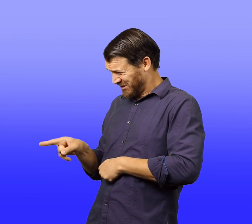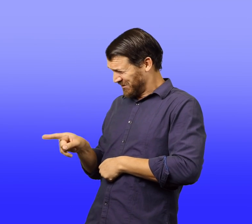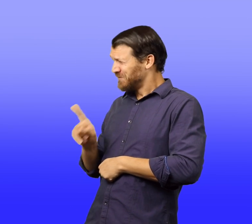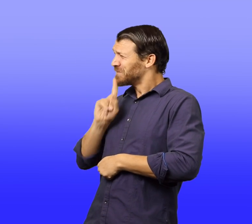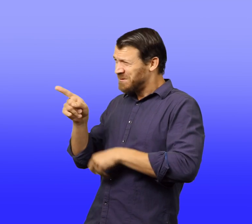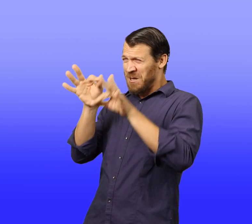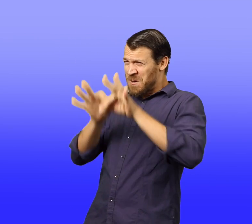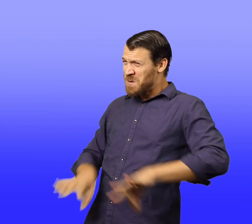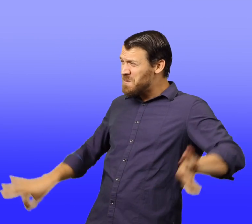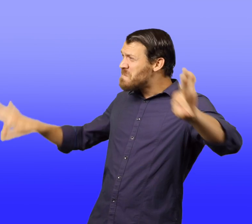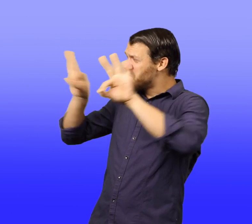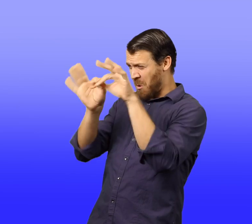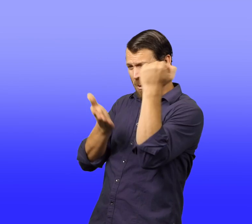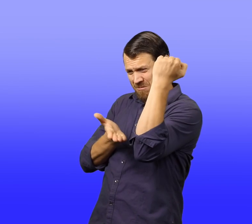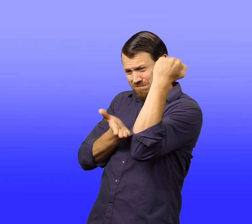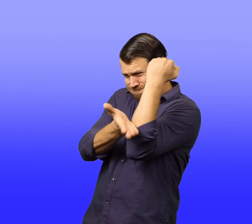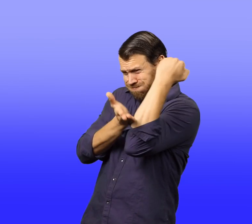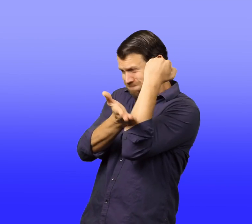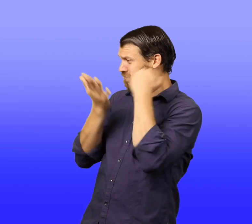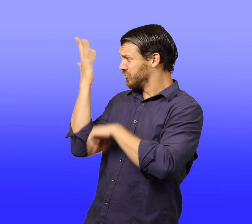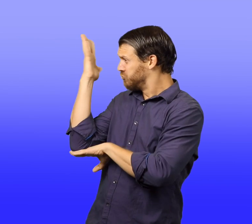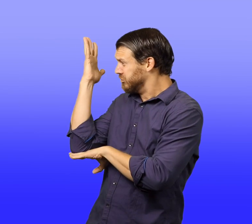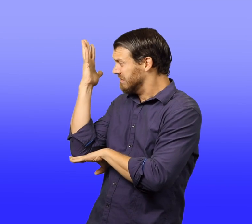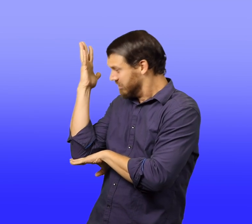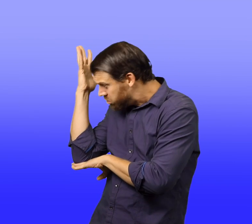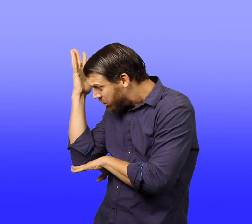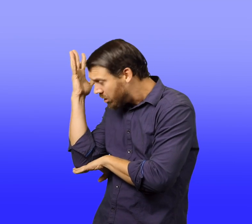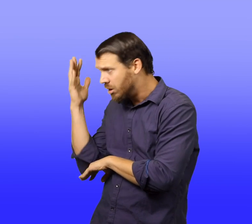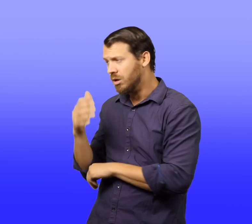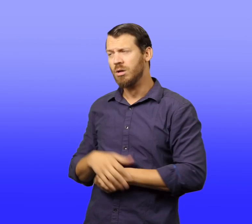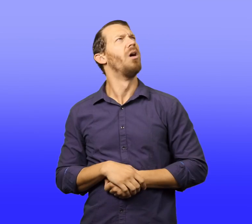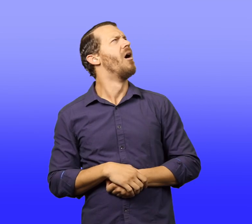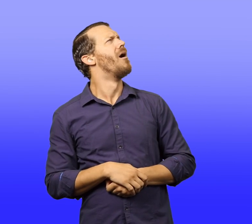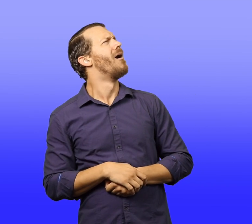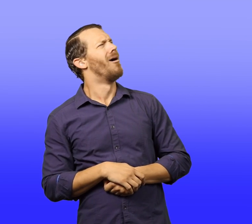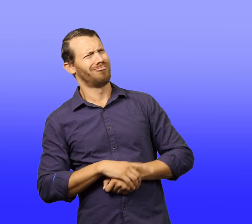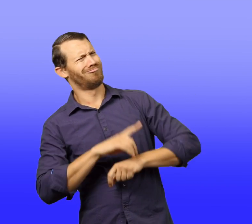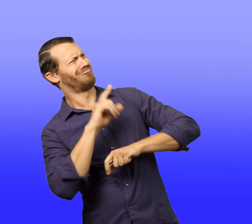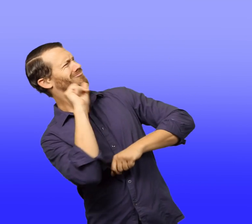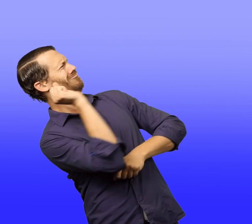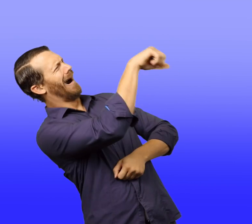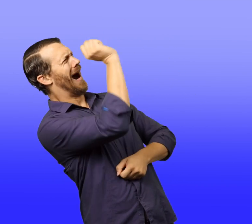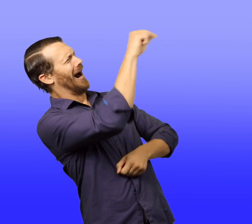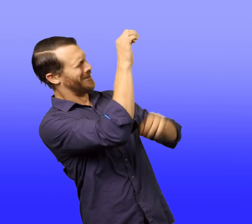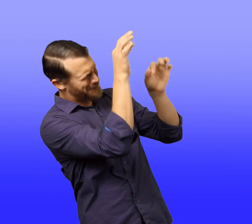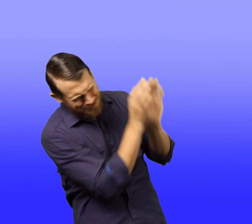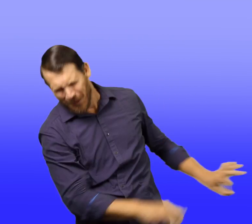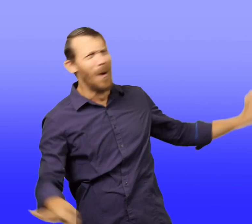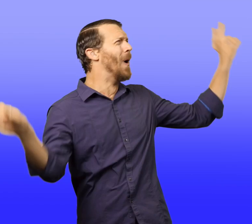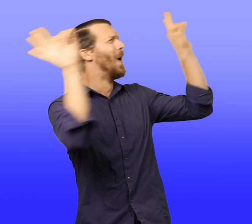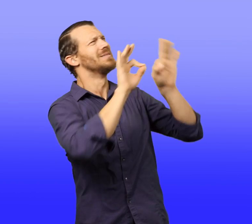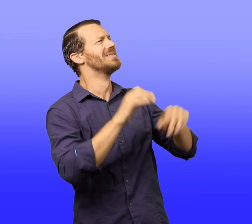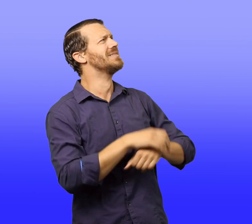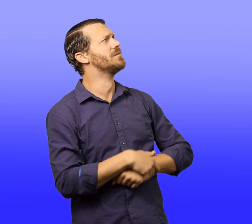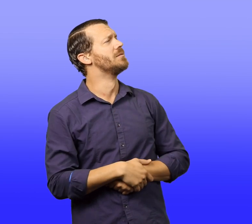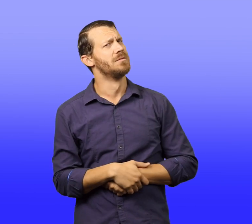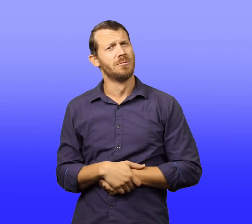Back and forth they pushed the saw slicing through the trunk of Walter's tree. "You must need this tree for something important," Walter cried down.